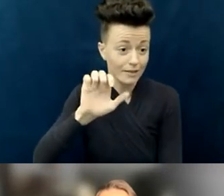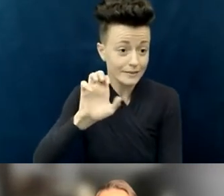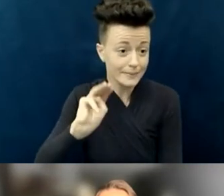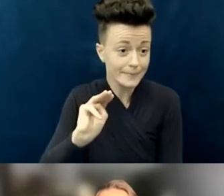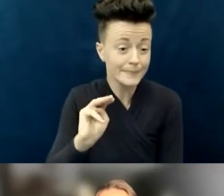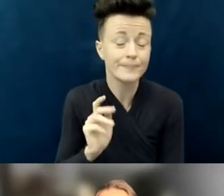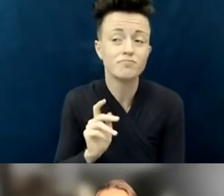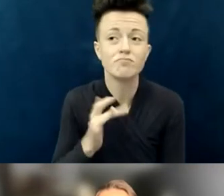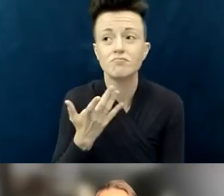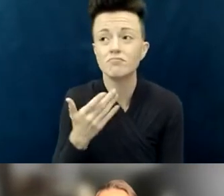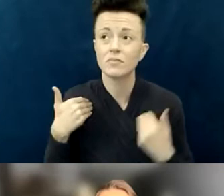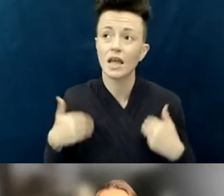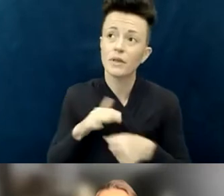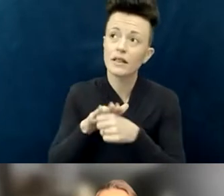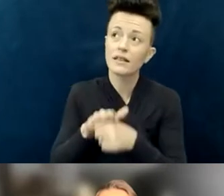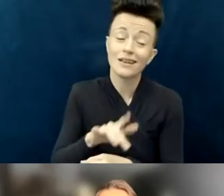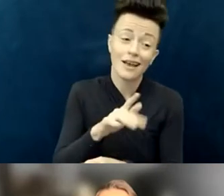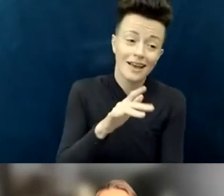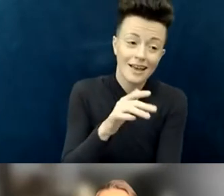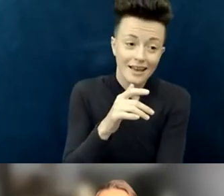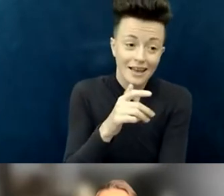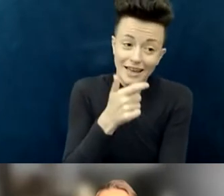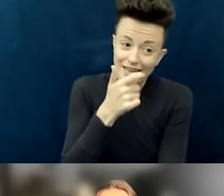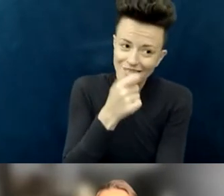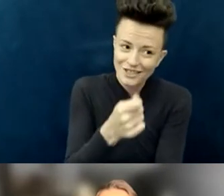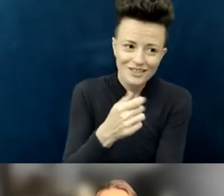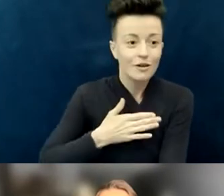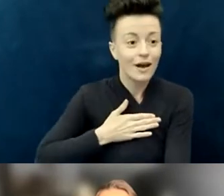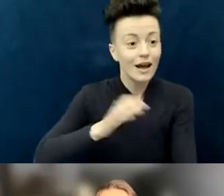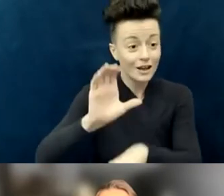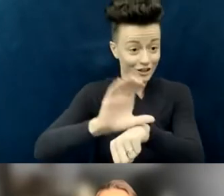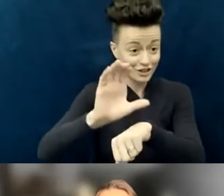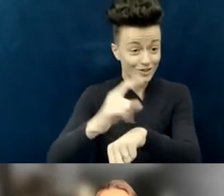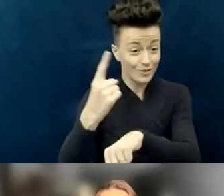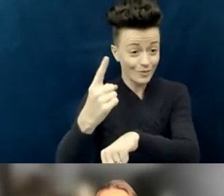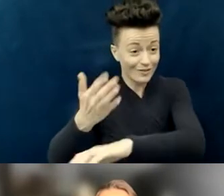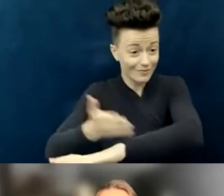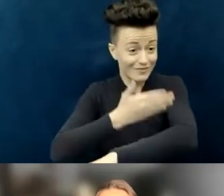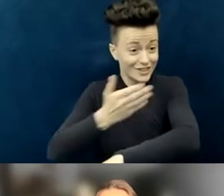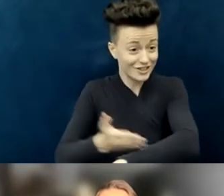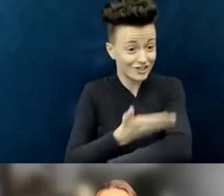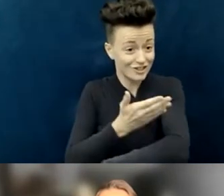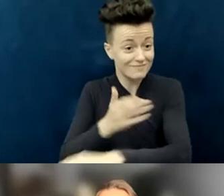a renovation on our church, and one of the things that was not included